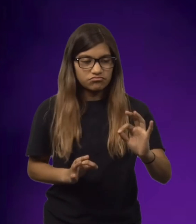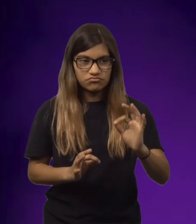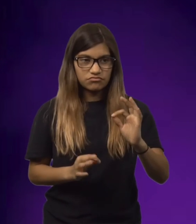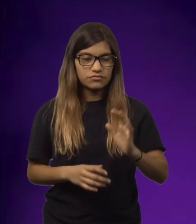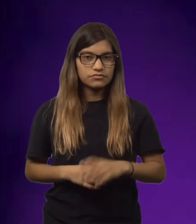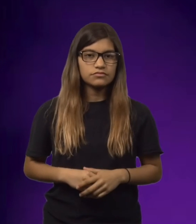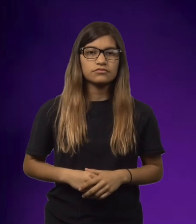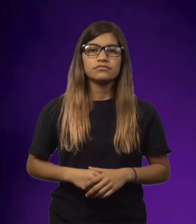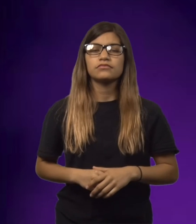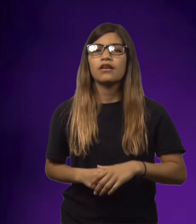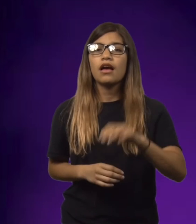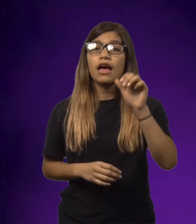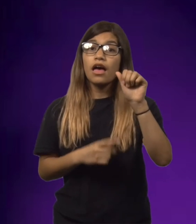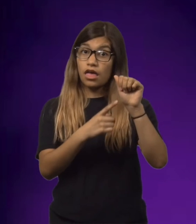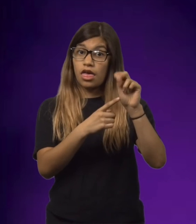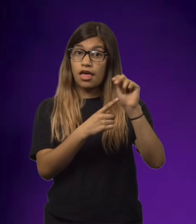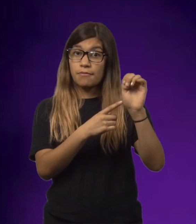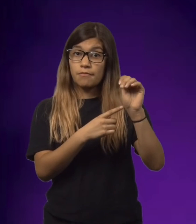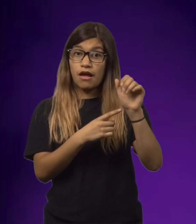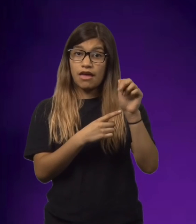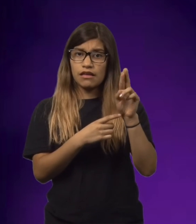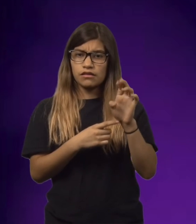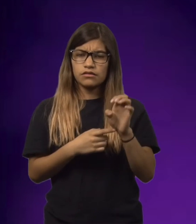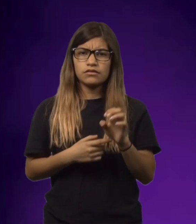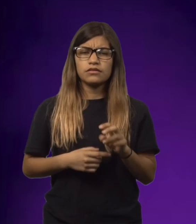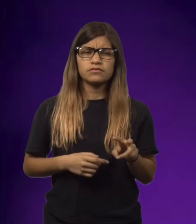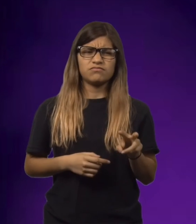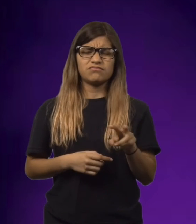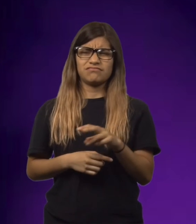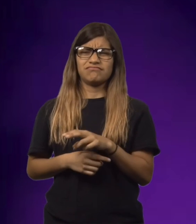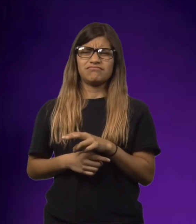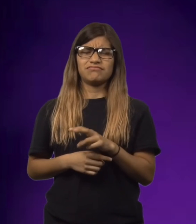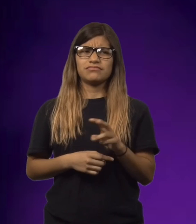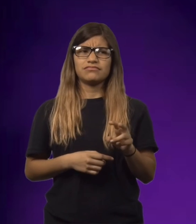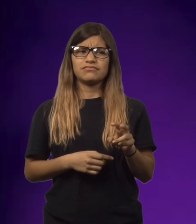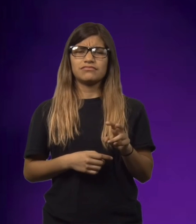And uncle responded and said, "Yeah, it's going to be a good day."